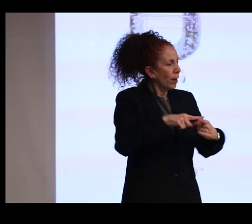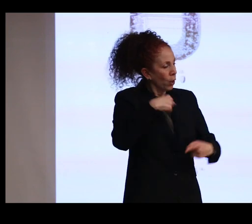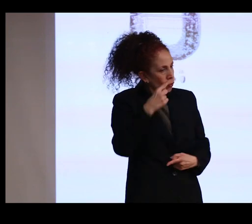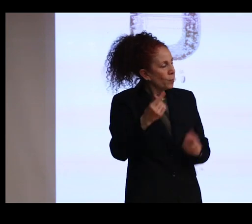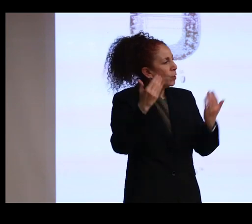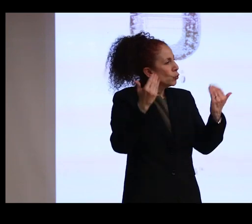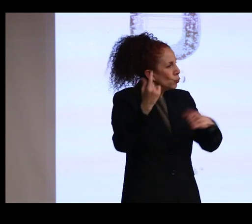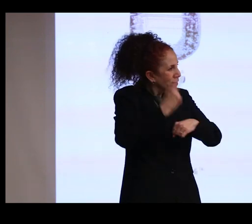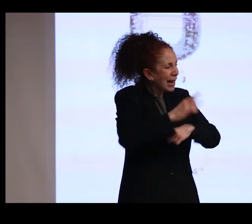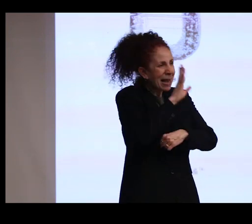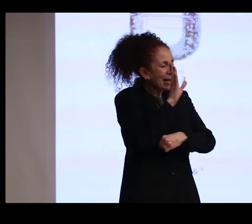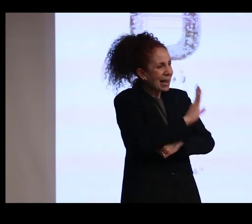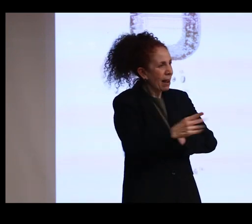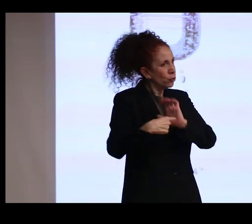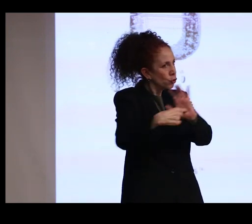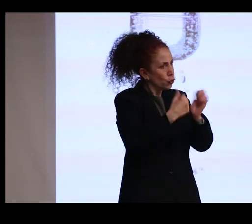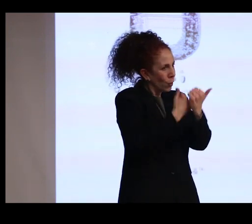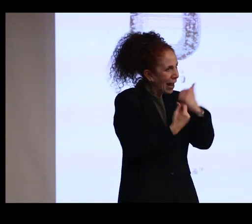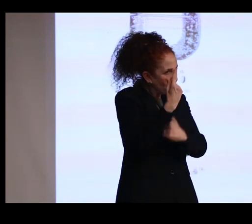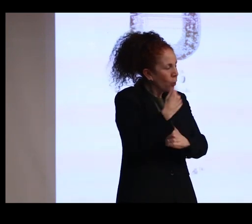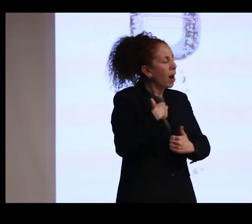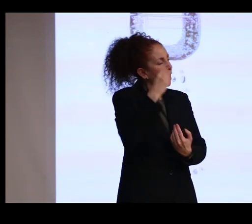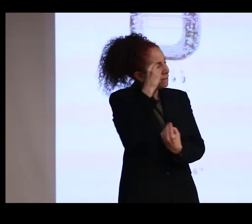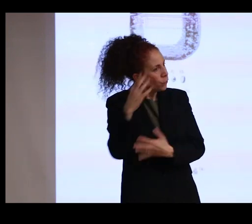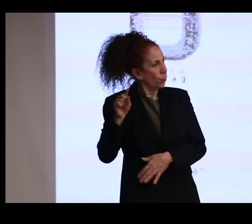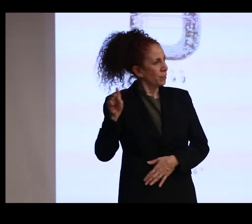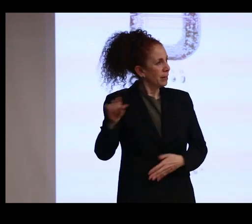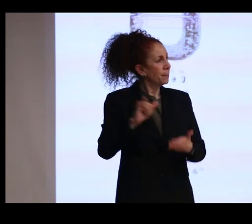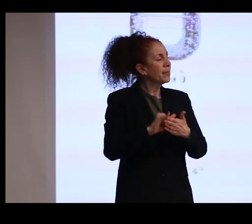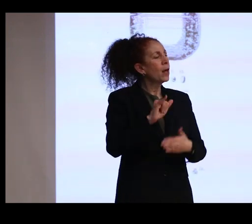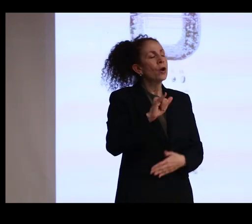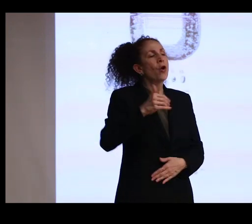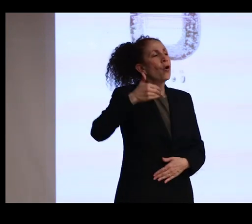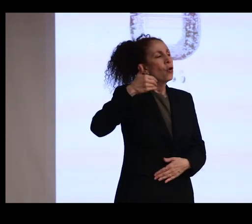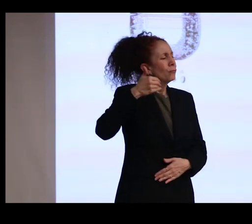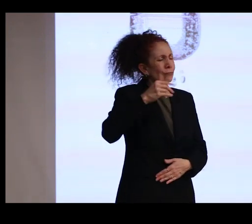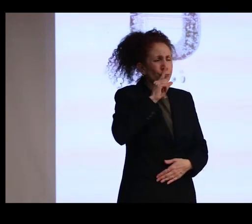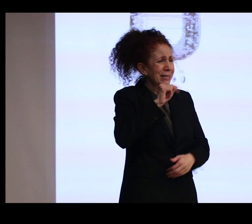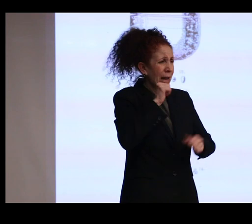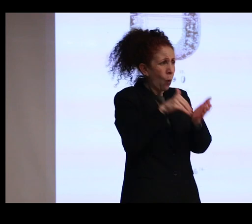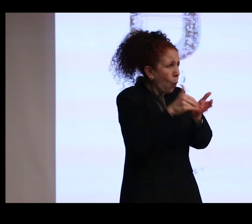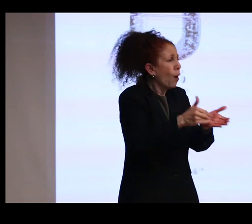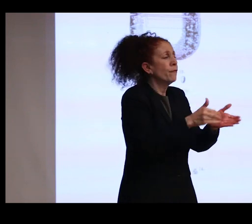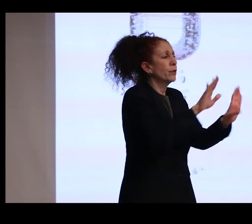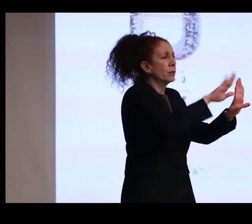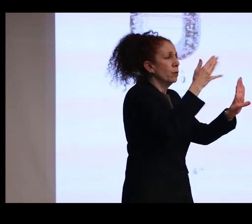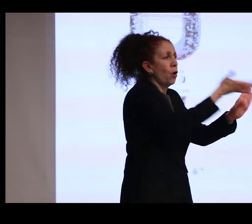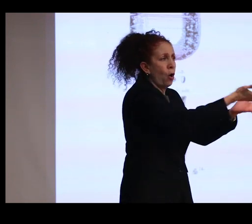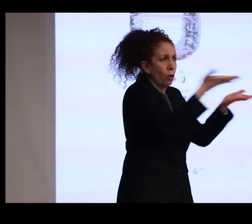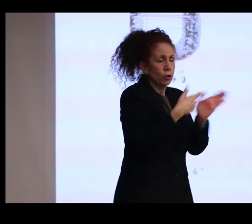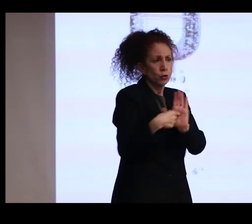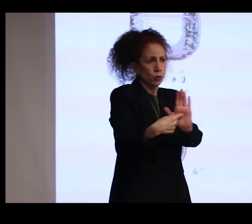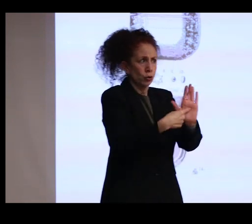is never shown to anyone. I have informed him that it is rarely brought out of the safe and only to show to the more important visitors